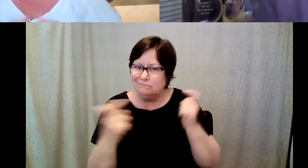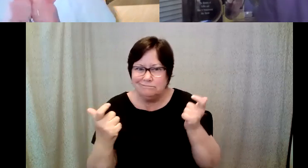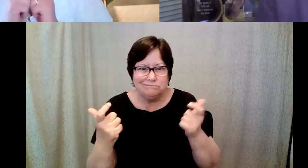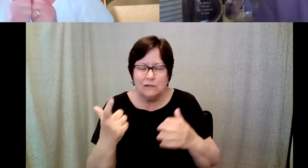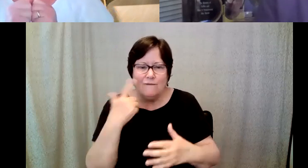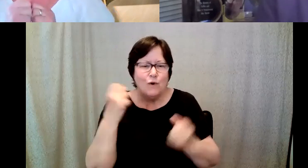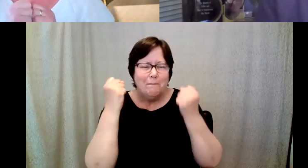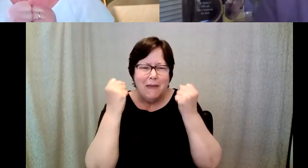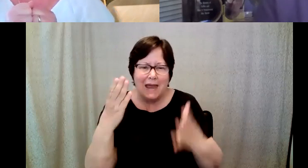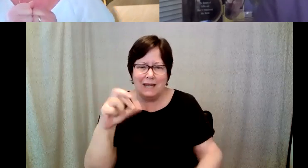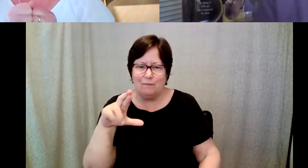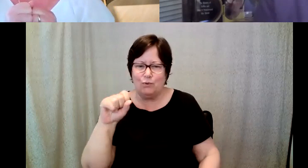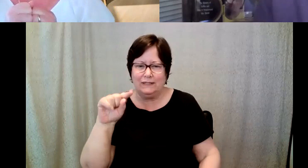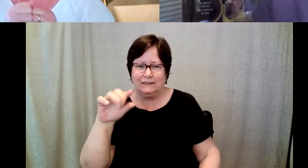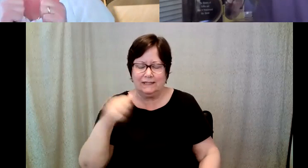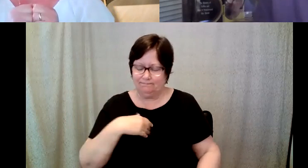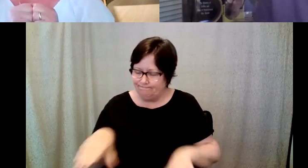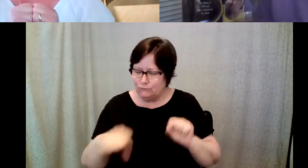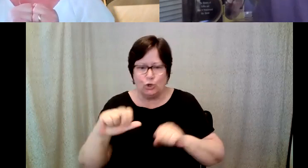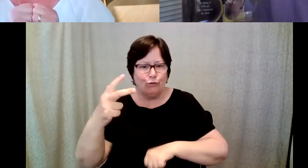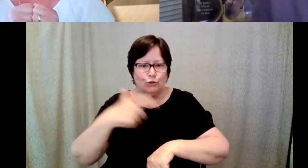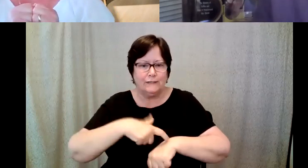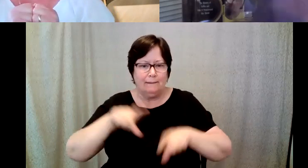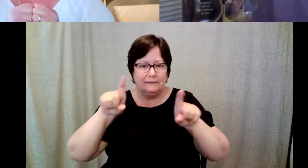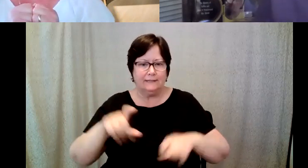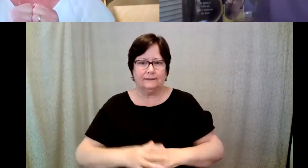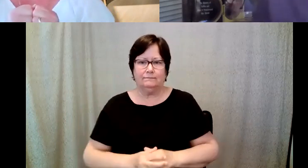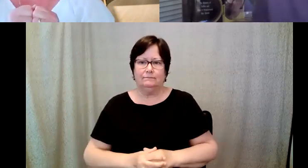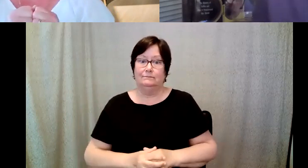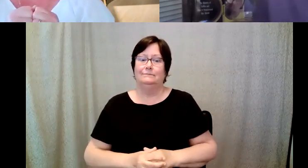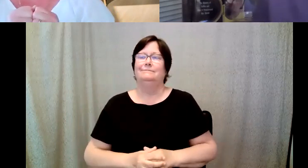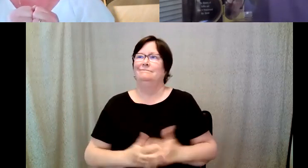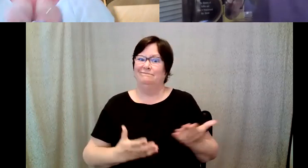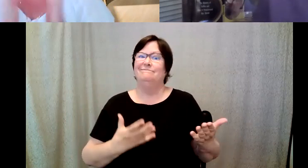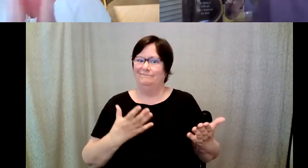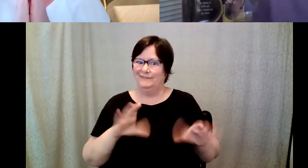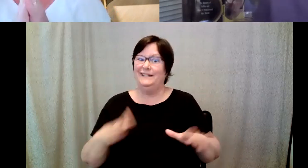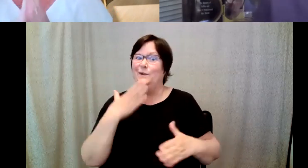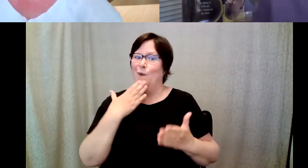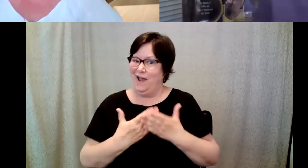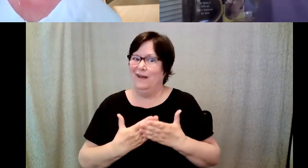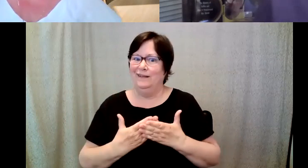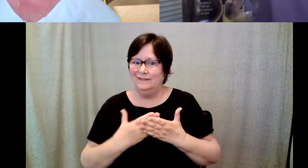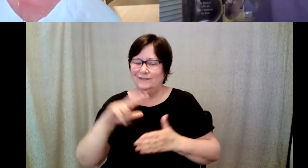D. Major Cohen: I took the test a third time I did really well the third time and I passed